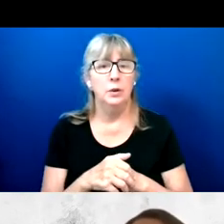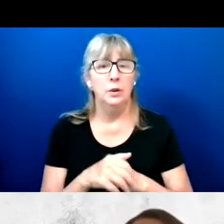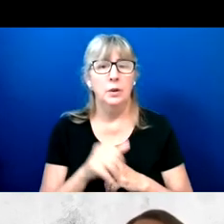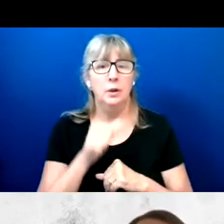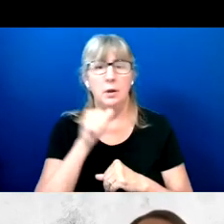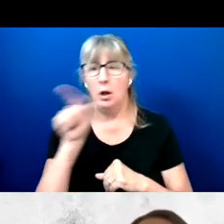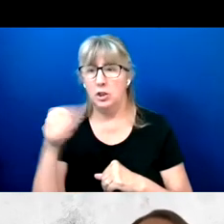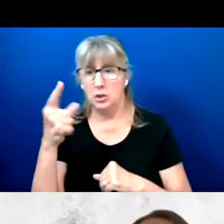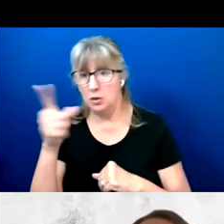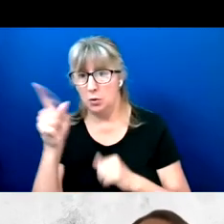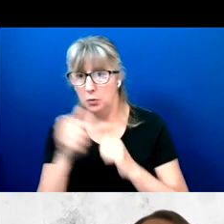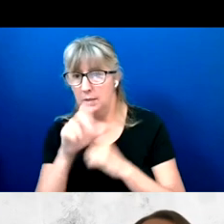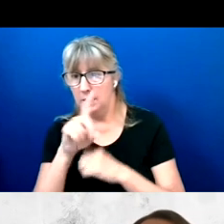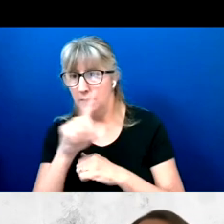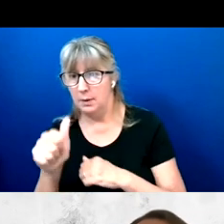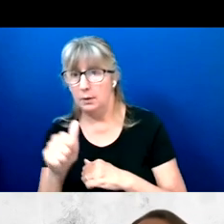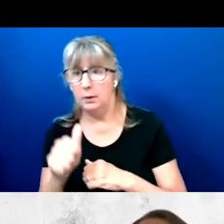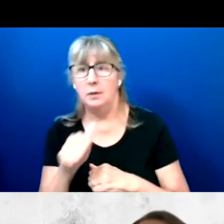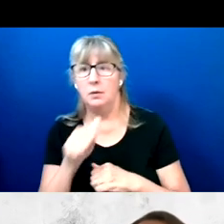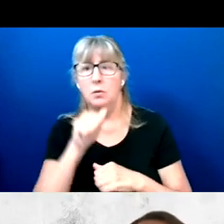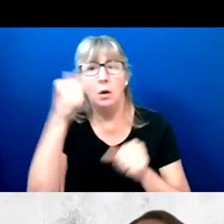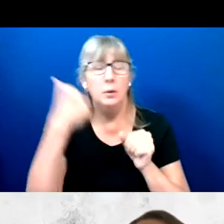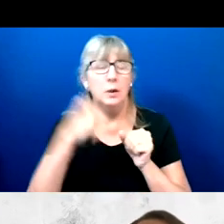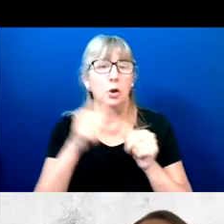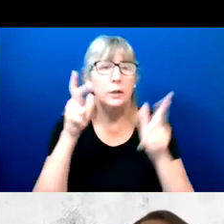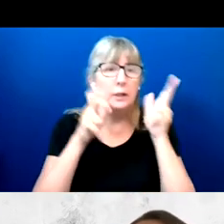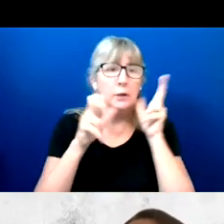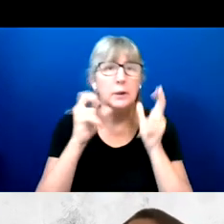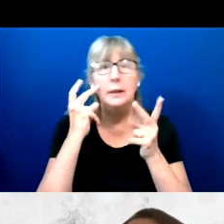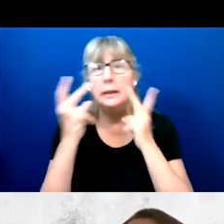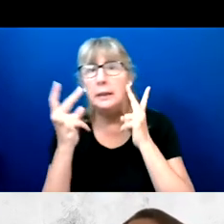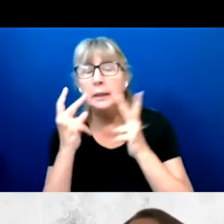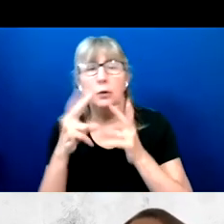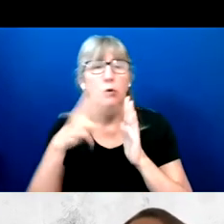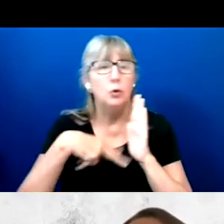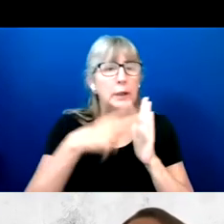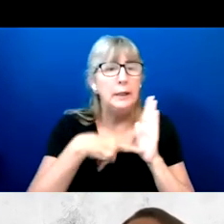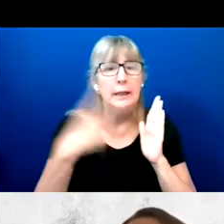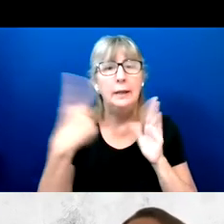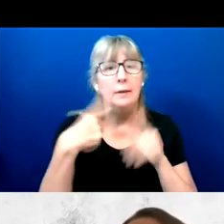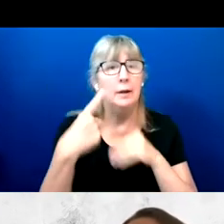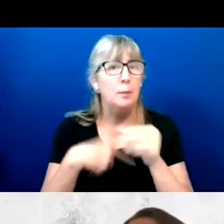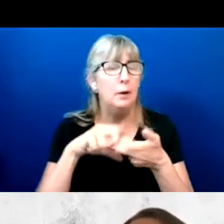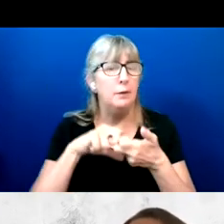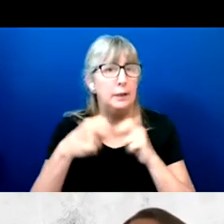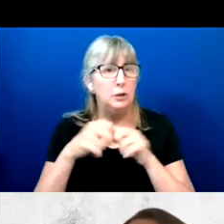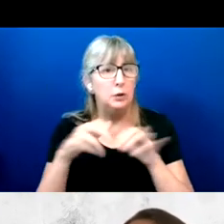not recall hearing, seeing, or reading anything about the issues important to people with